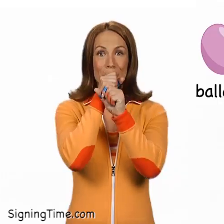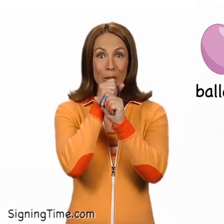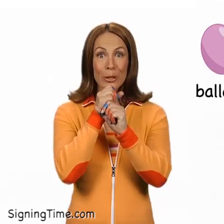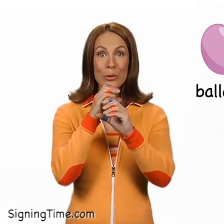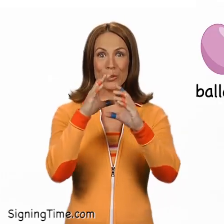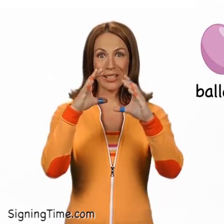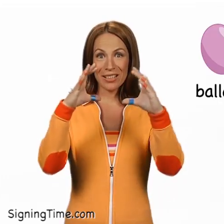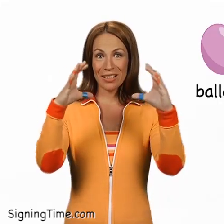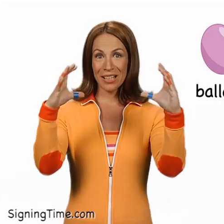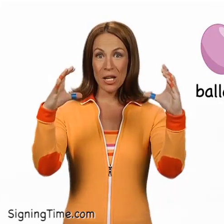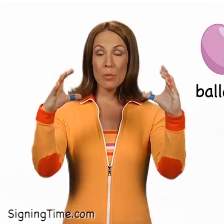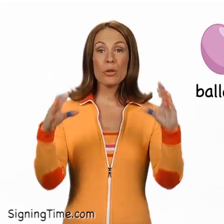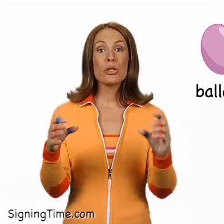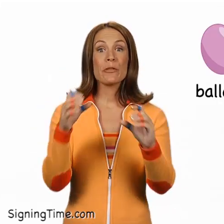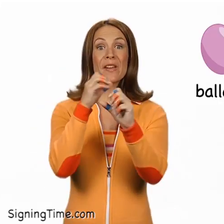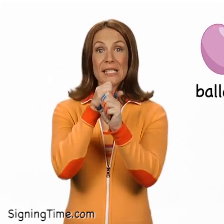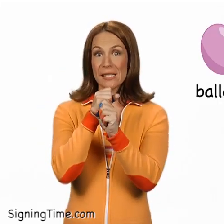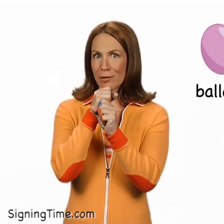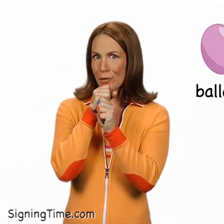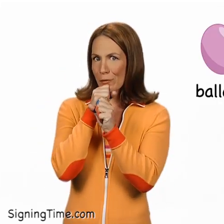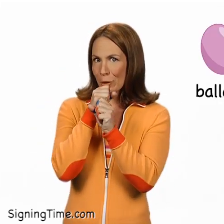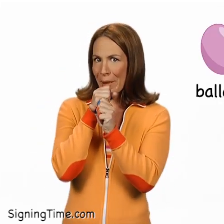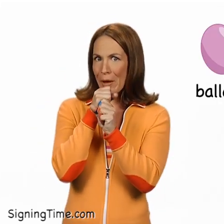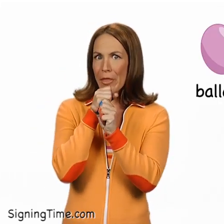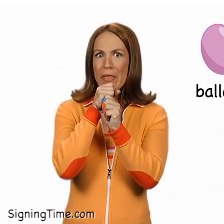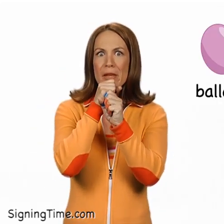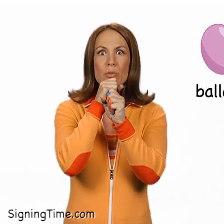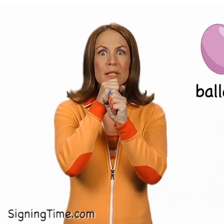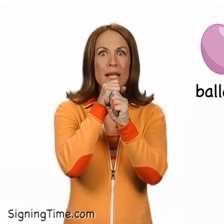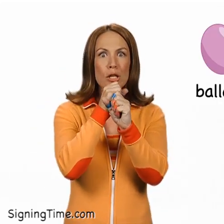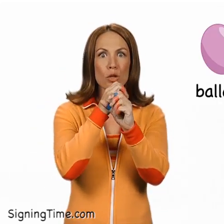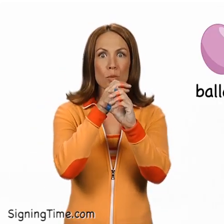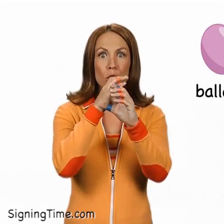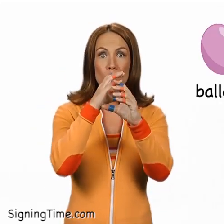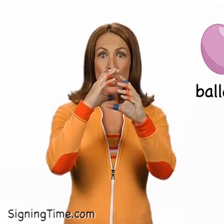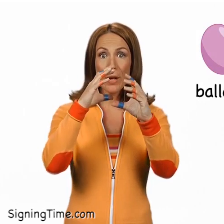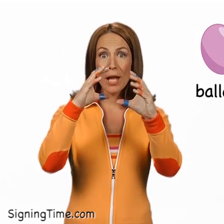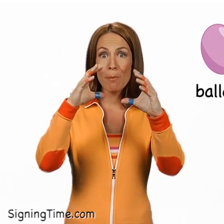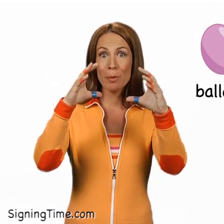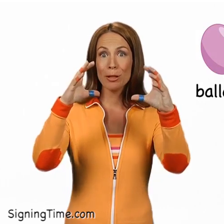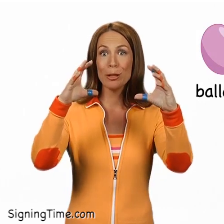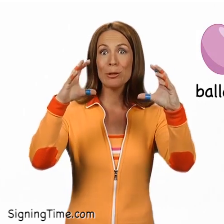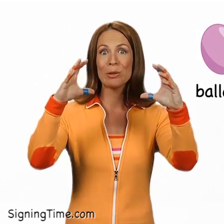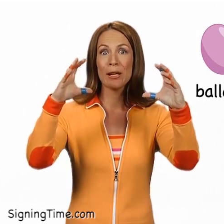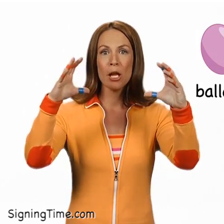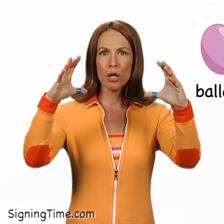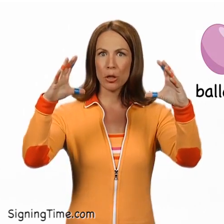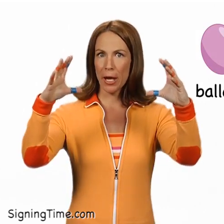Balloon. Put your fists in front of your mouth and then pretend you’re blowing up a balloon!